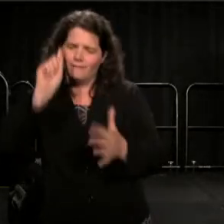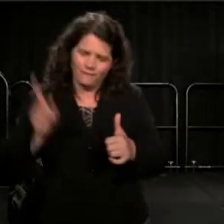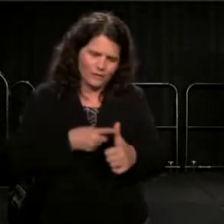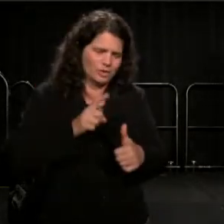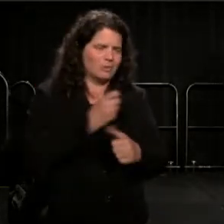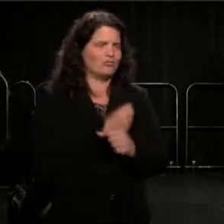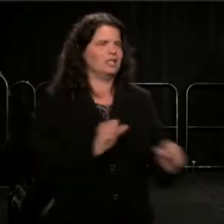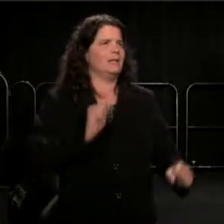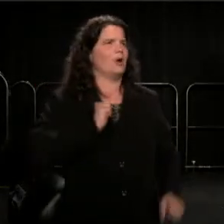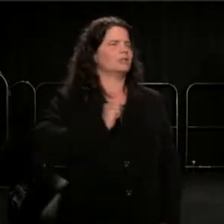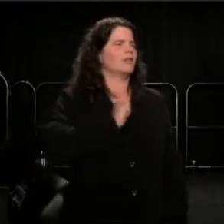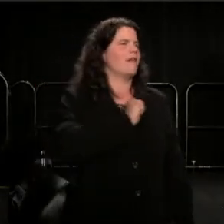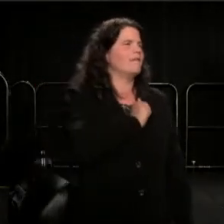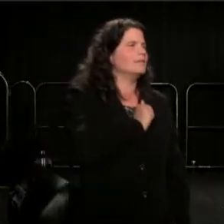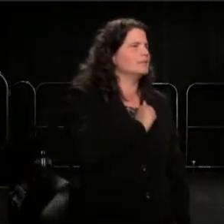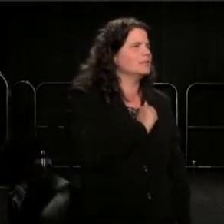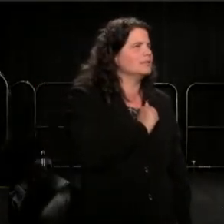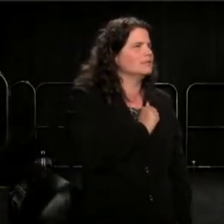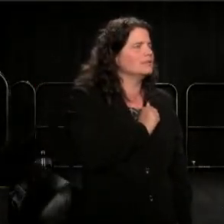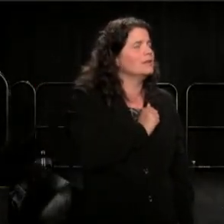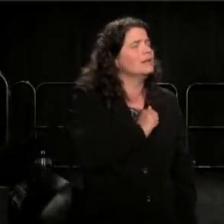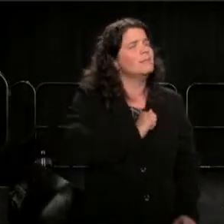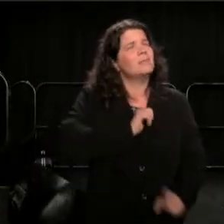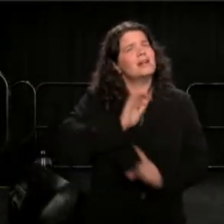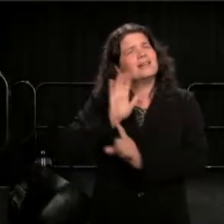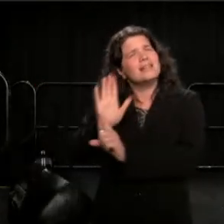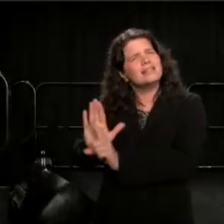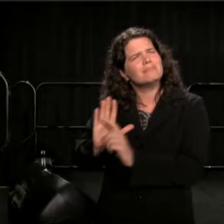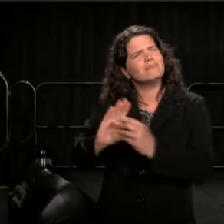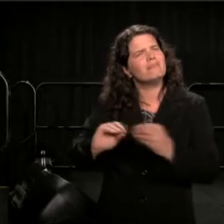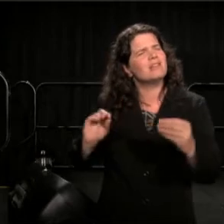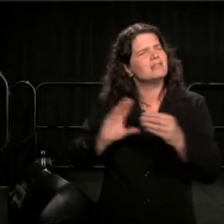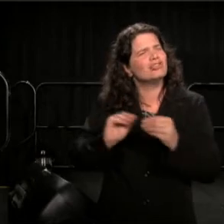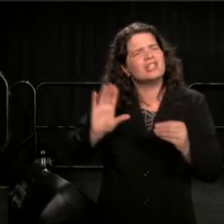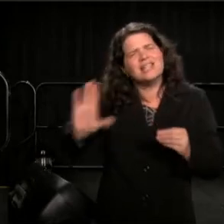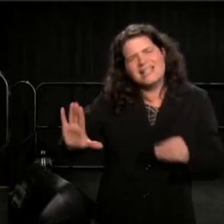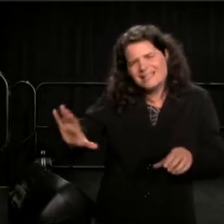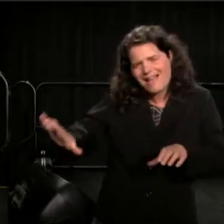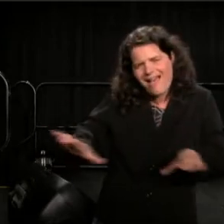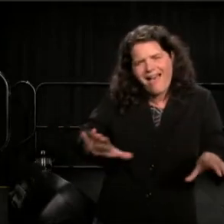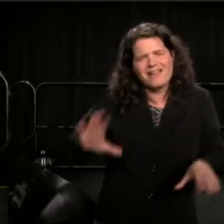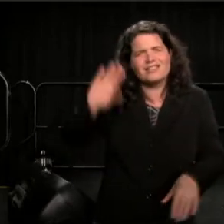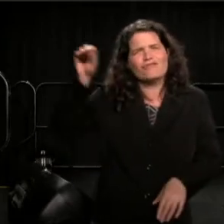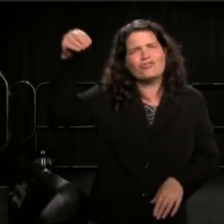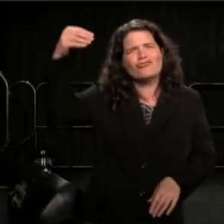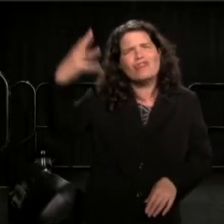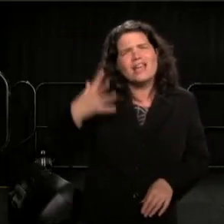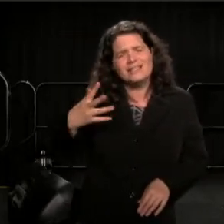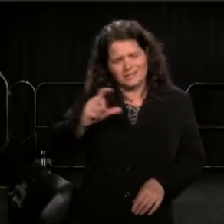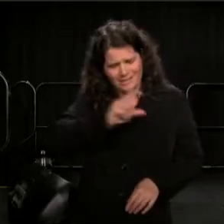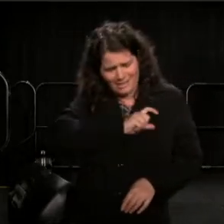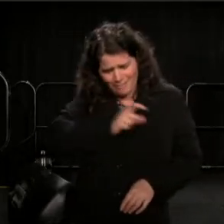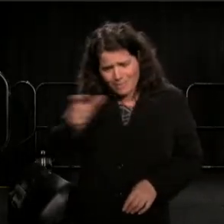But this message, this act of grace, at a badge, says to me,